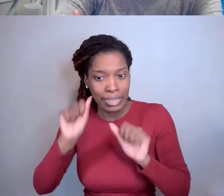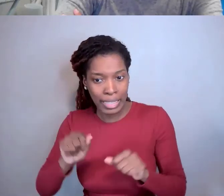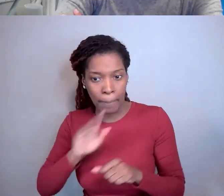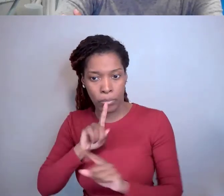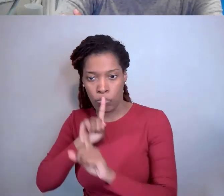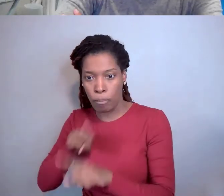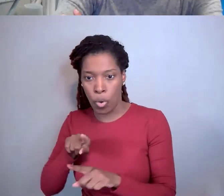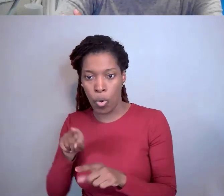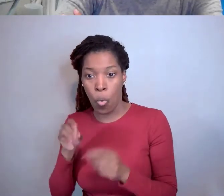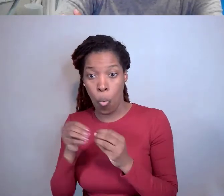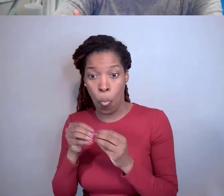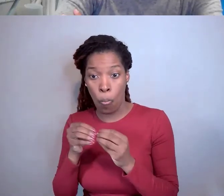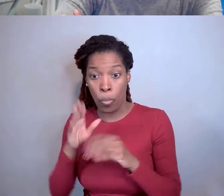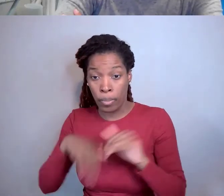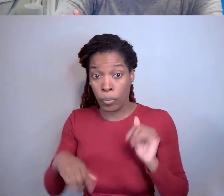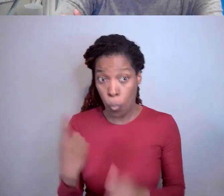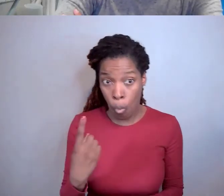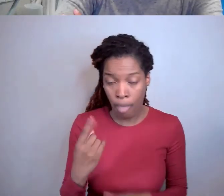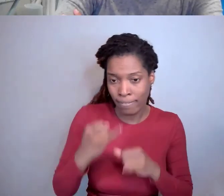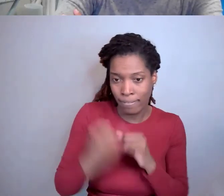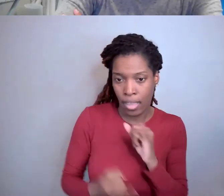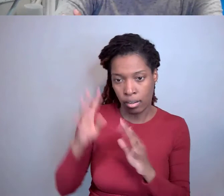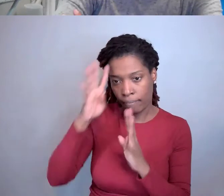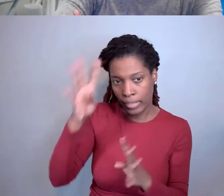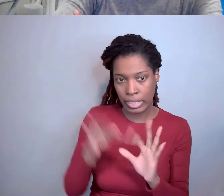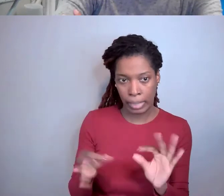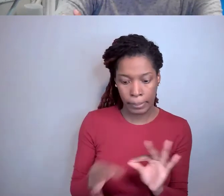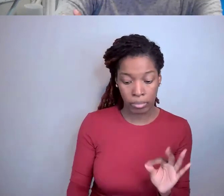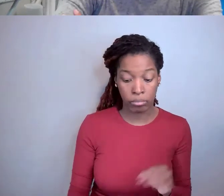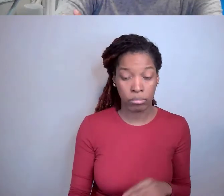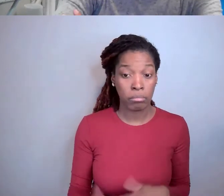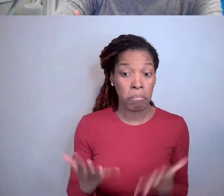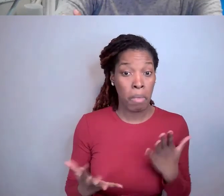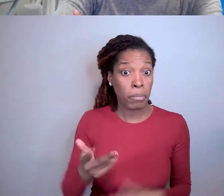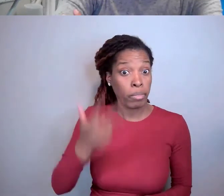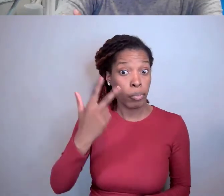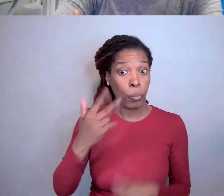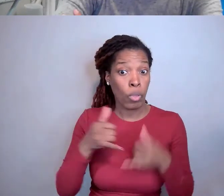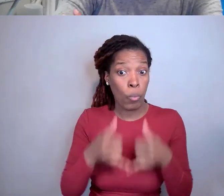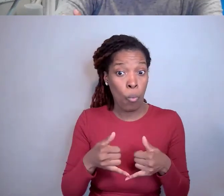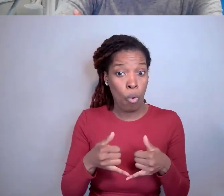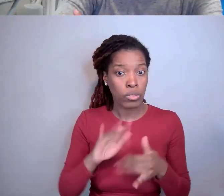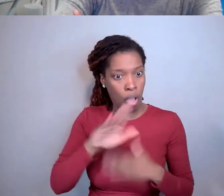You may have three awards that all funded one invention, and you need to report that one invention